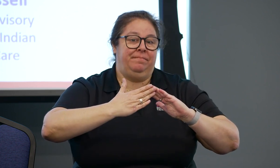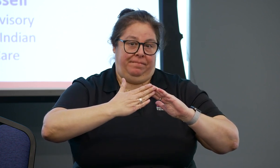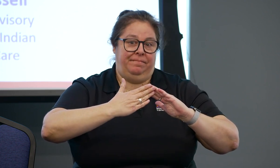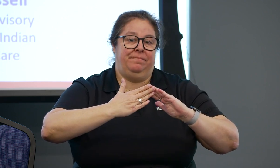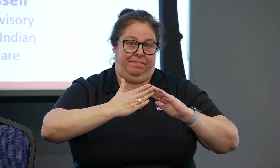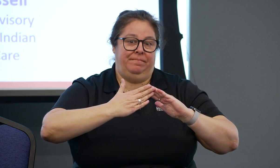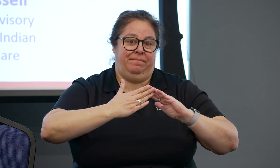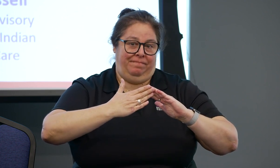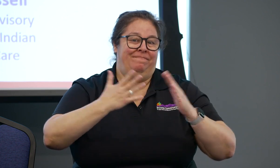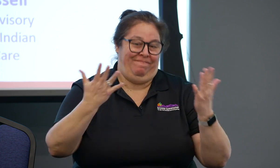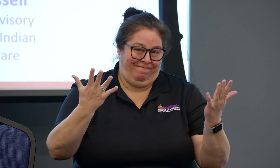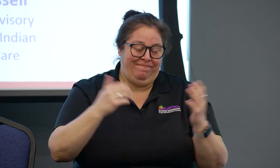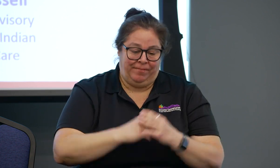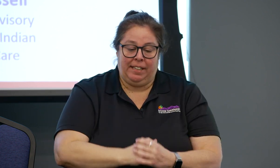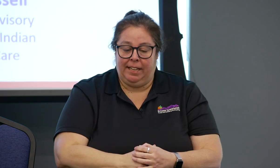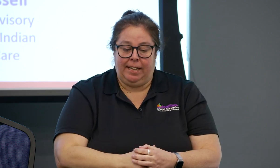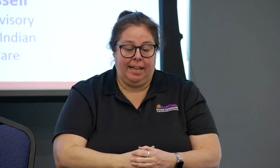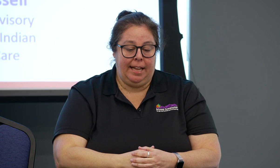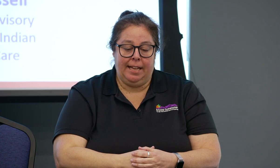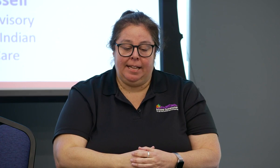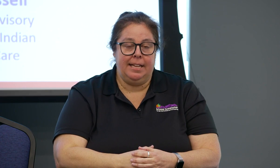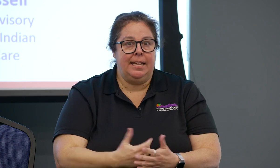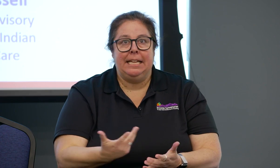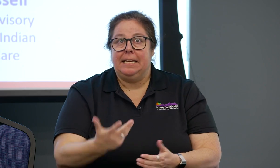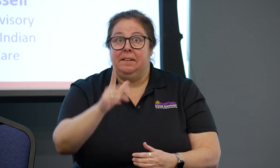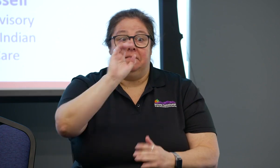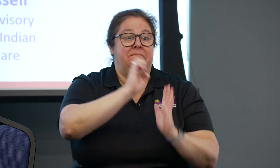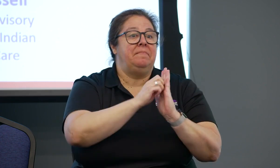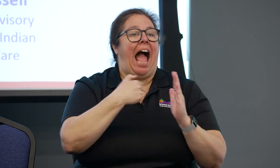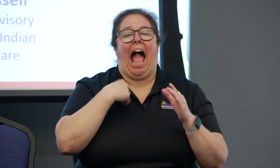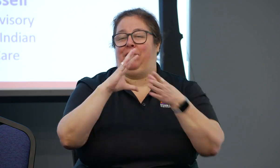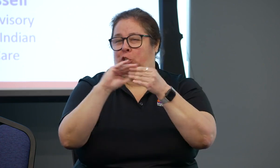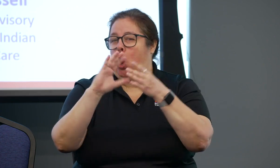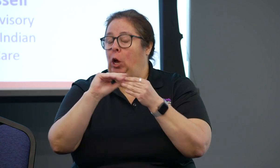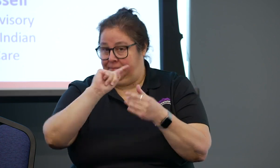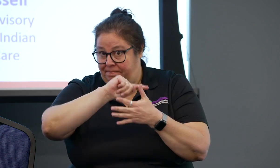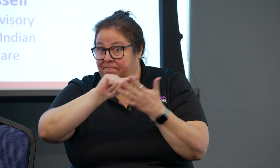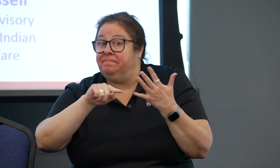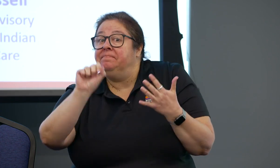for people in the communities that we serve when they're seeking healthcare,